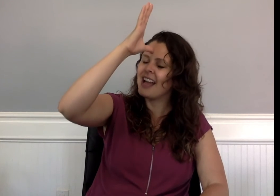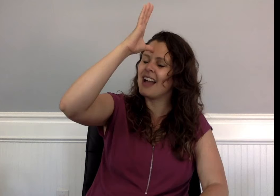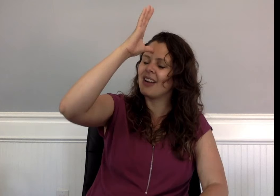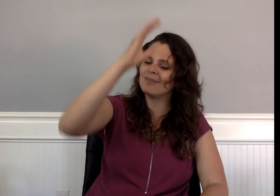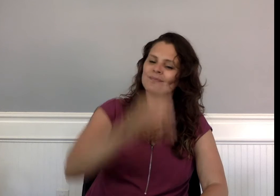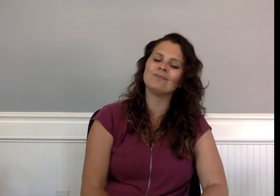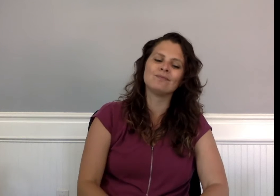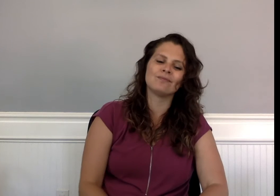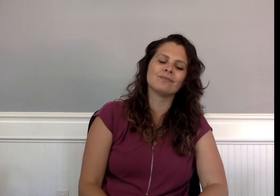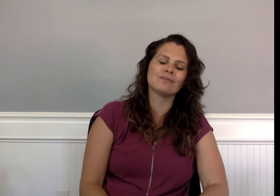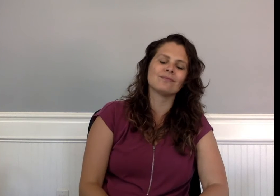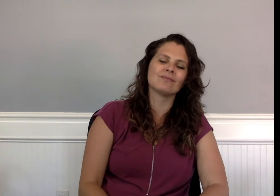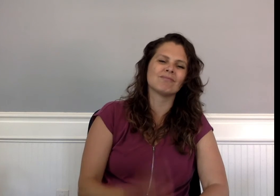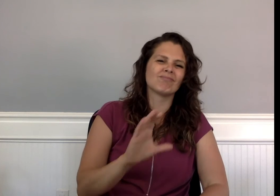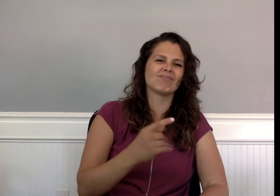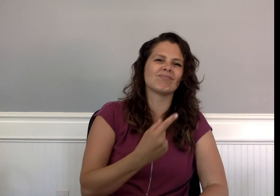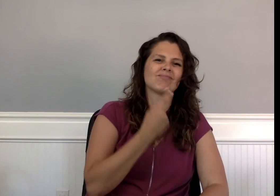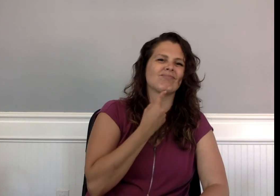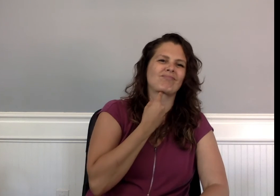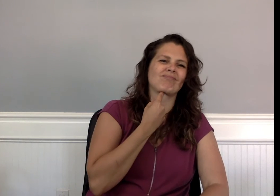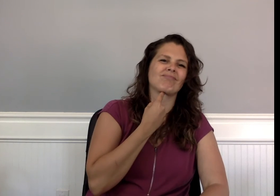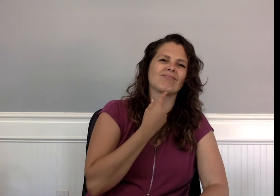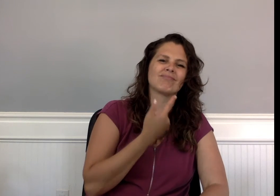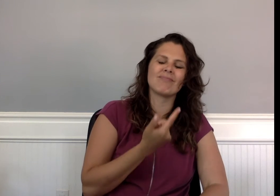Charlie was disappointed and was missing them.